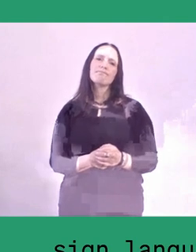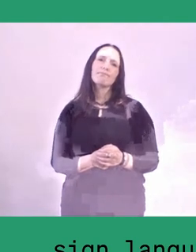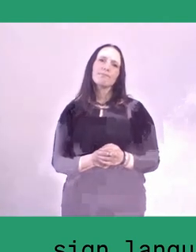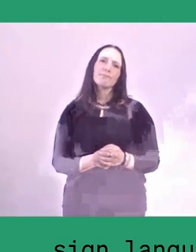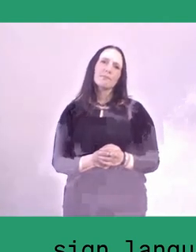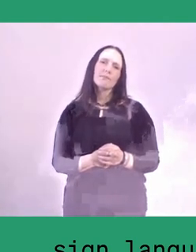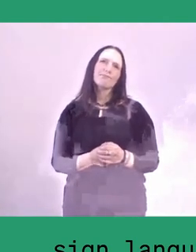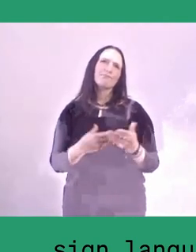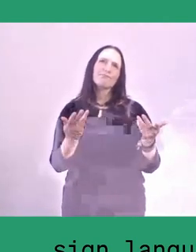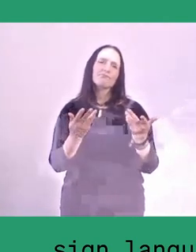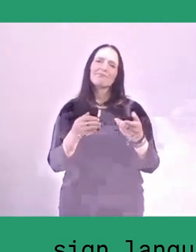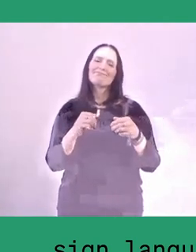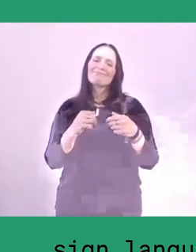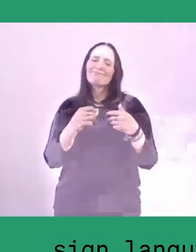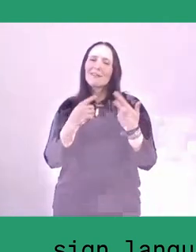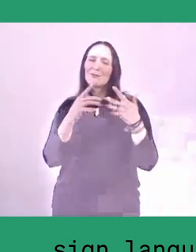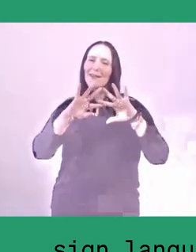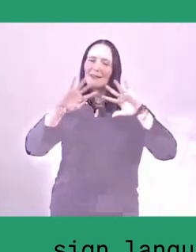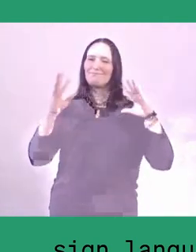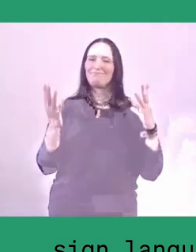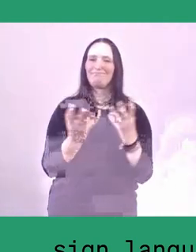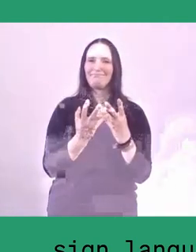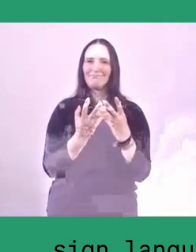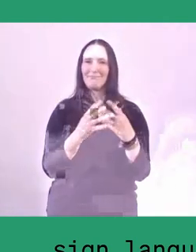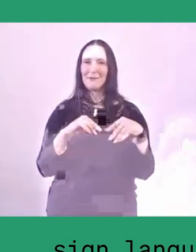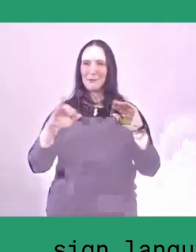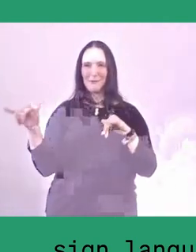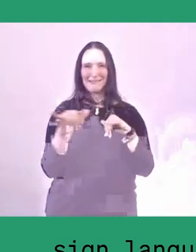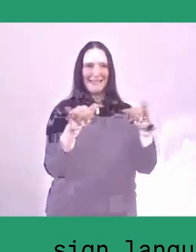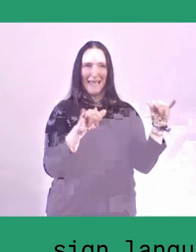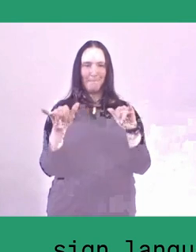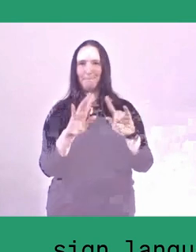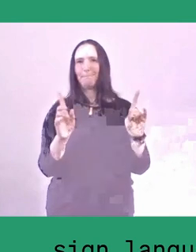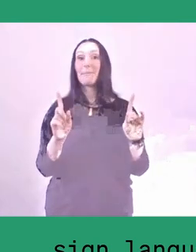However, when these kampungs are connected to one another,